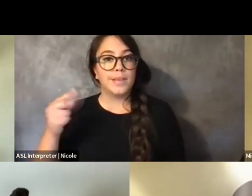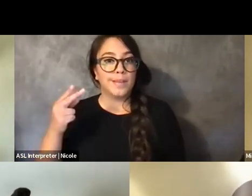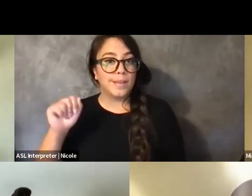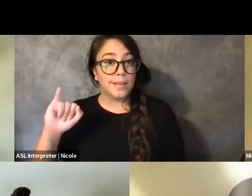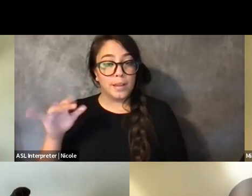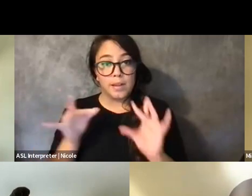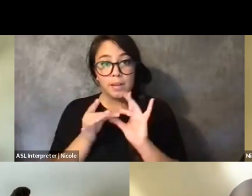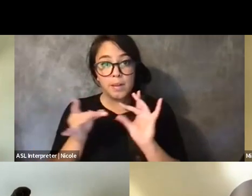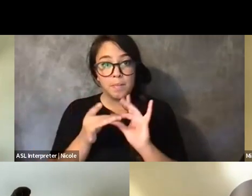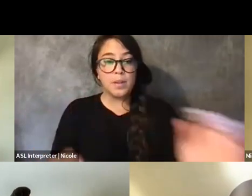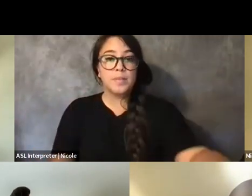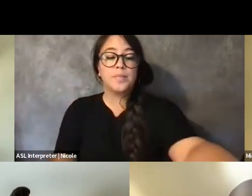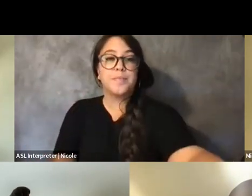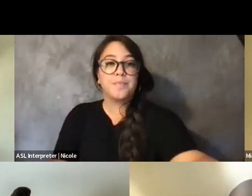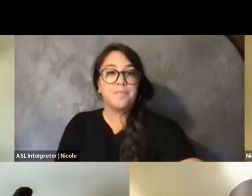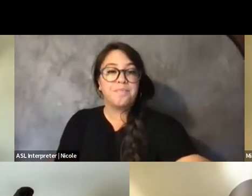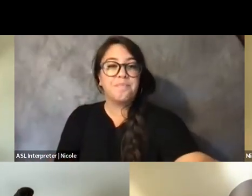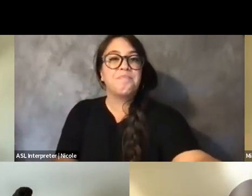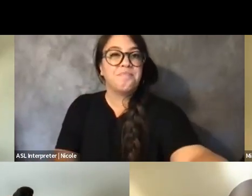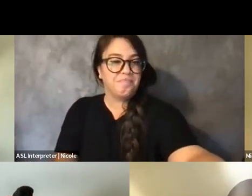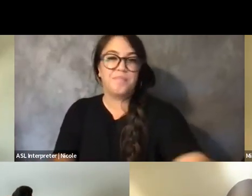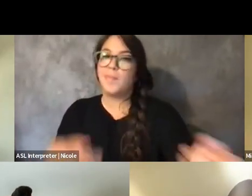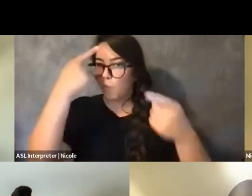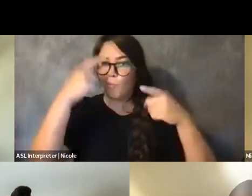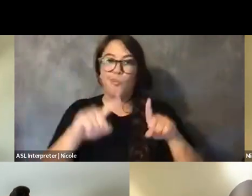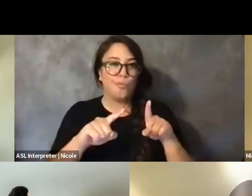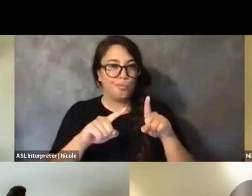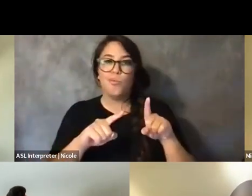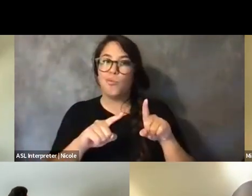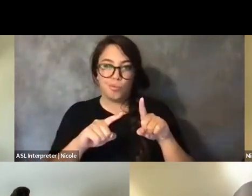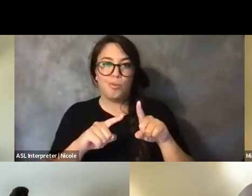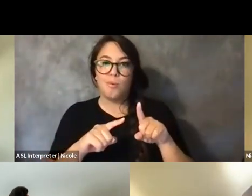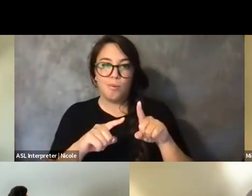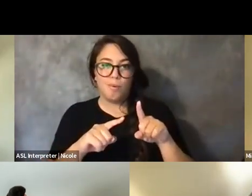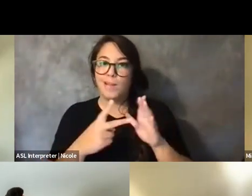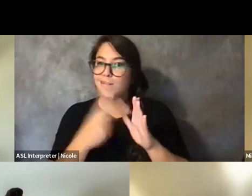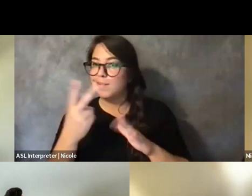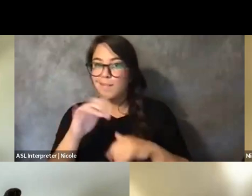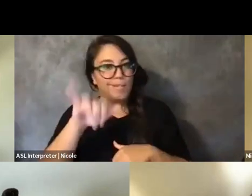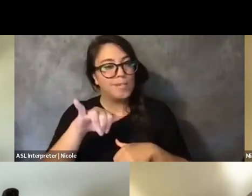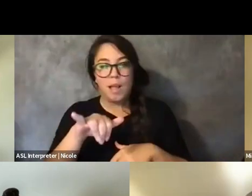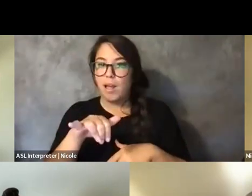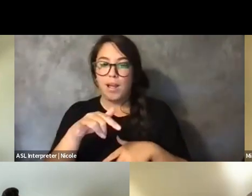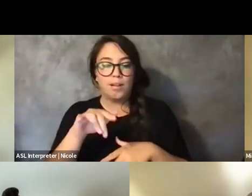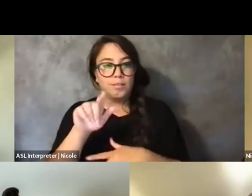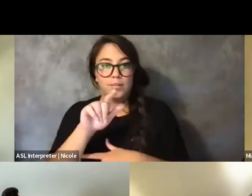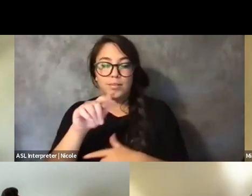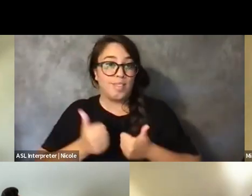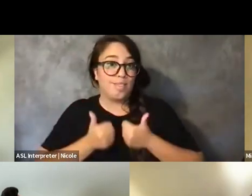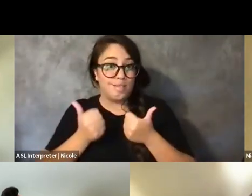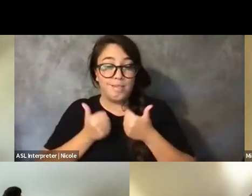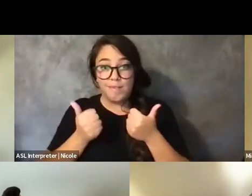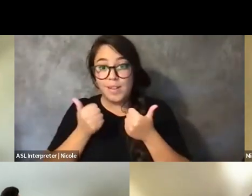I will also second that, the inaccessibility of living in LA.